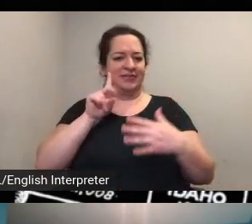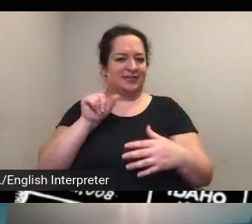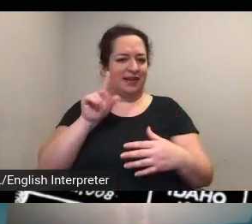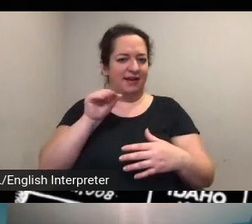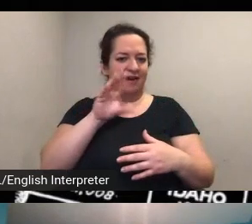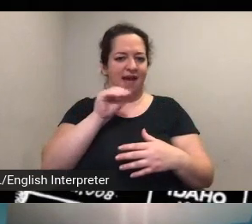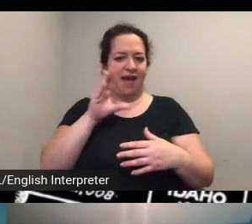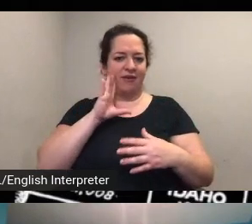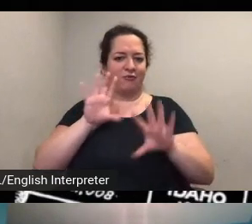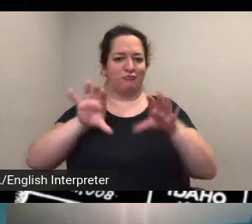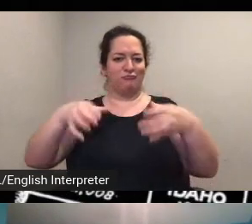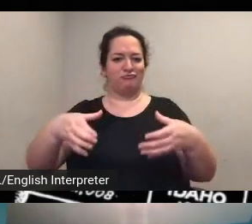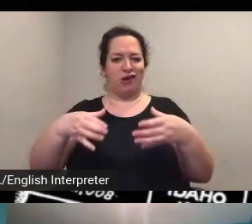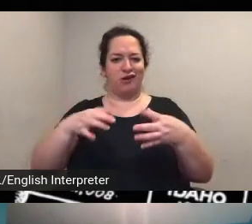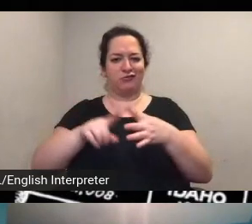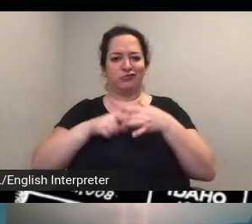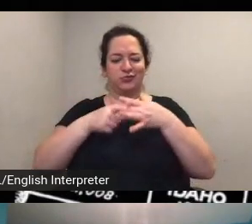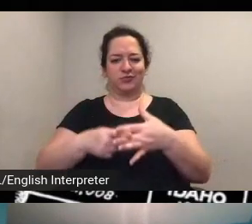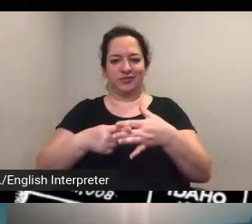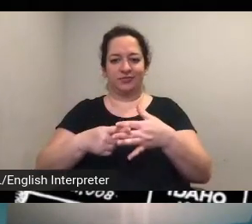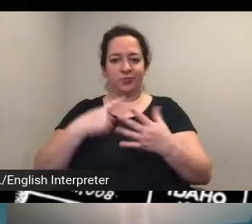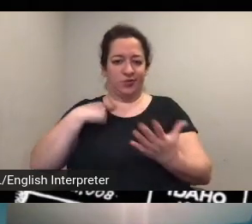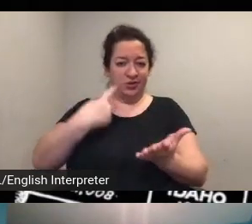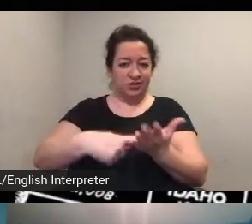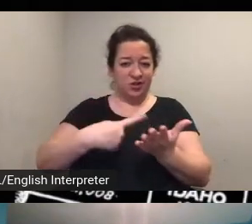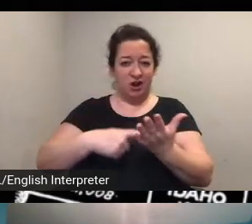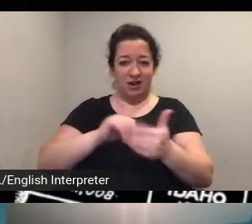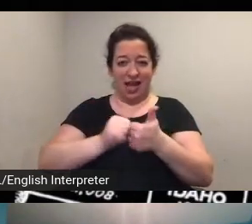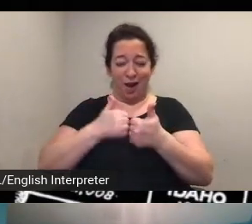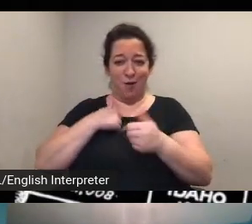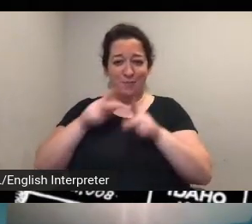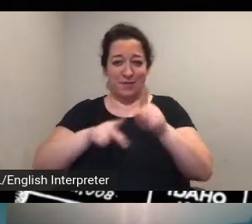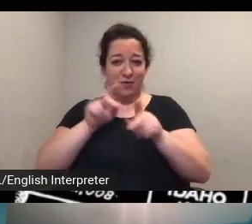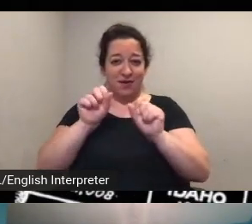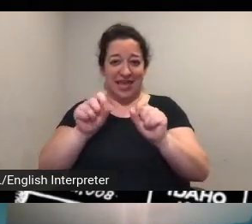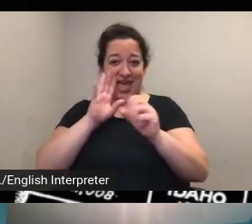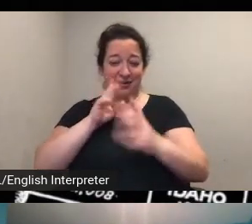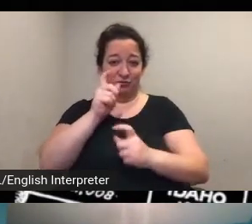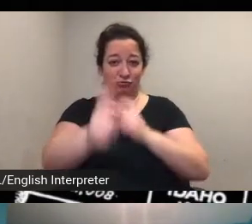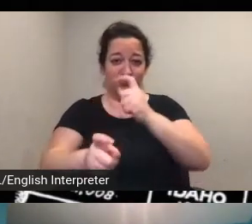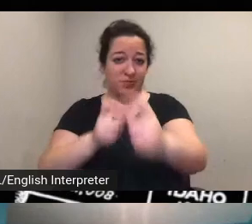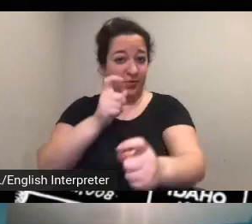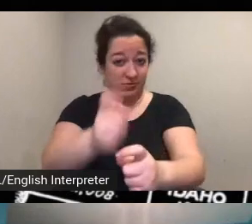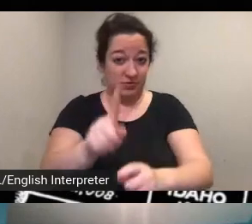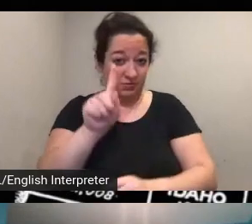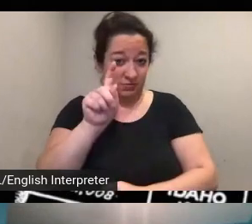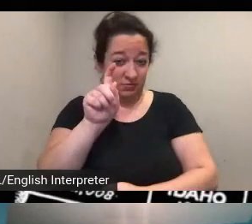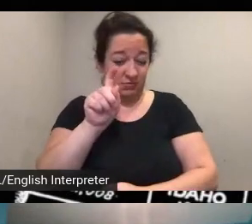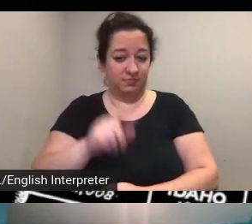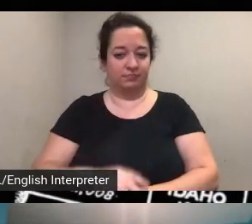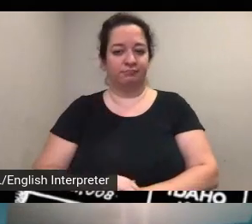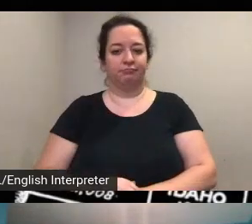little bit about how people can contribute i know it was touched on but never hurts to underscore it